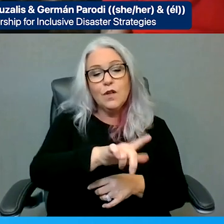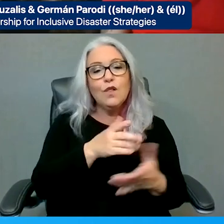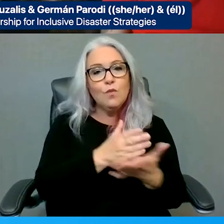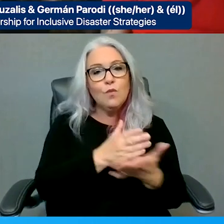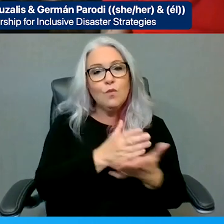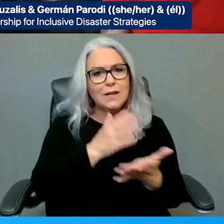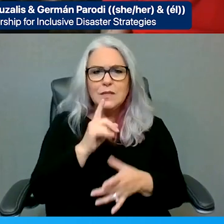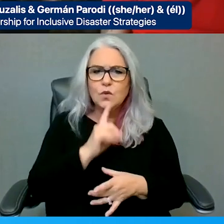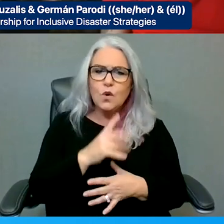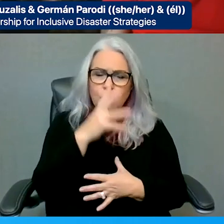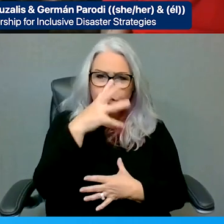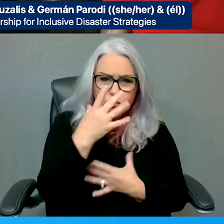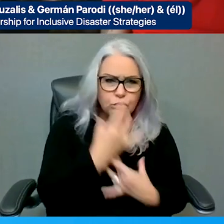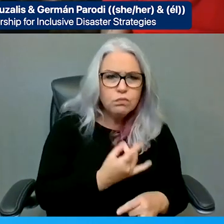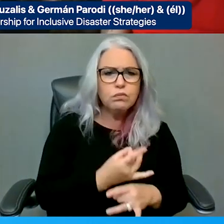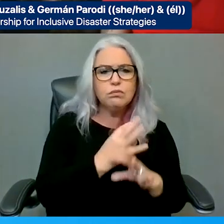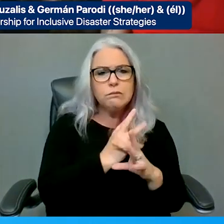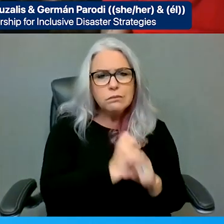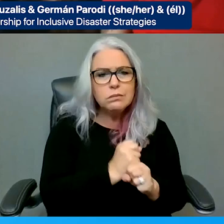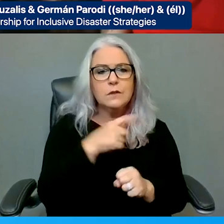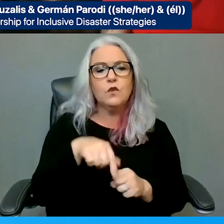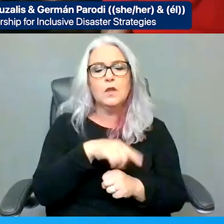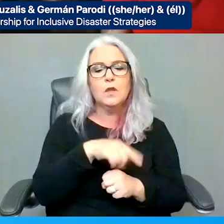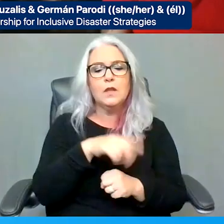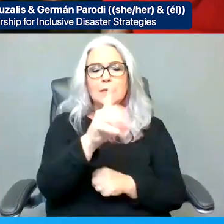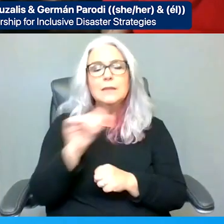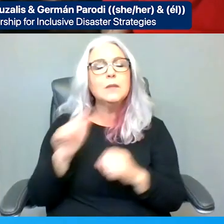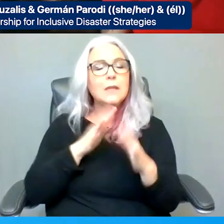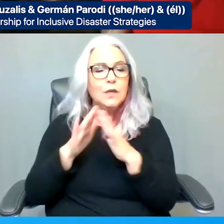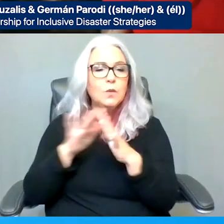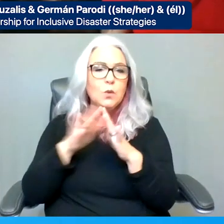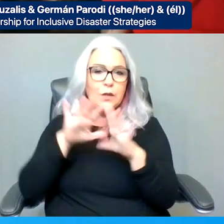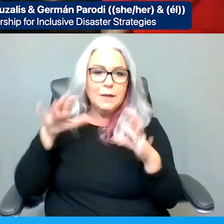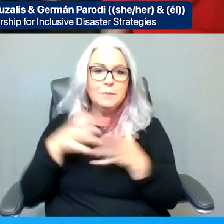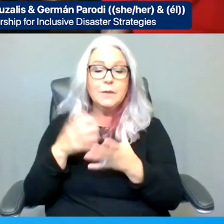know, in the Disability Community. Some of your comments, Priya, sort of